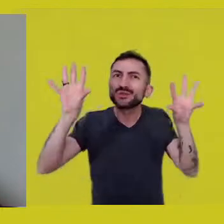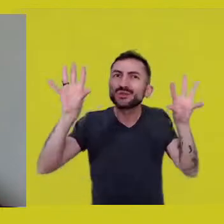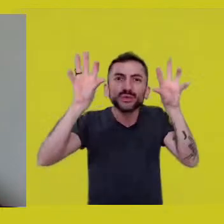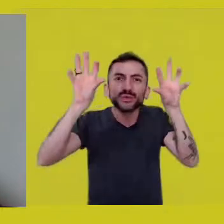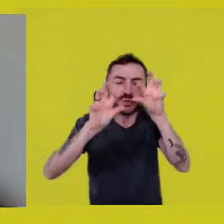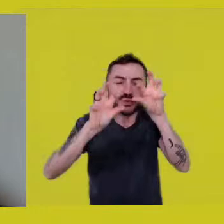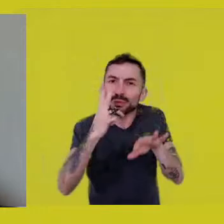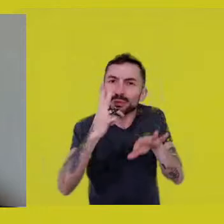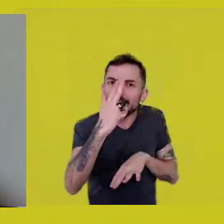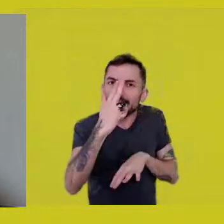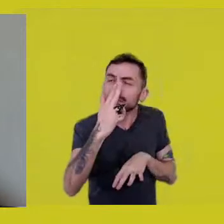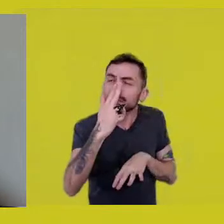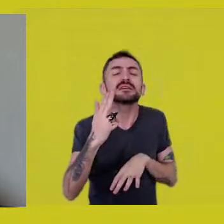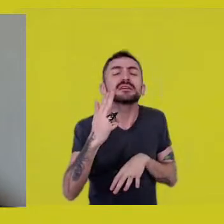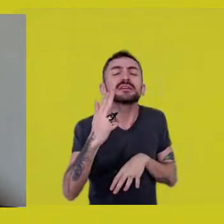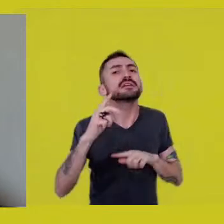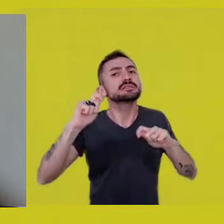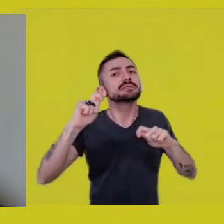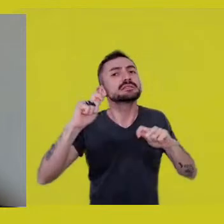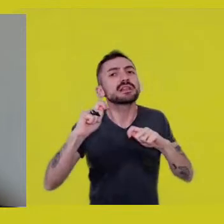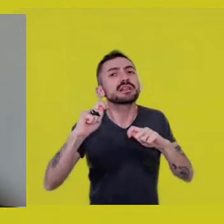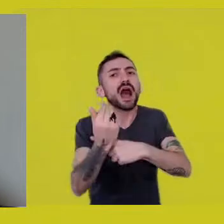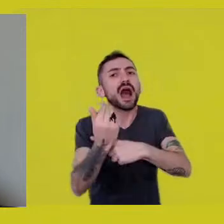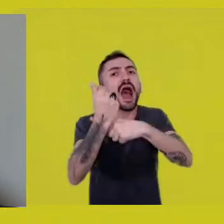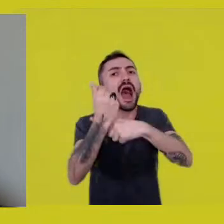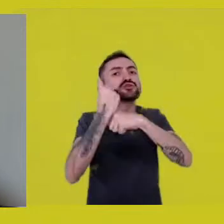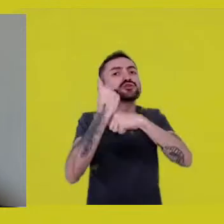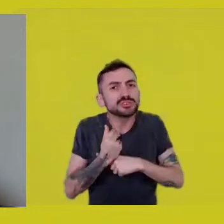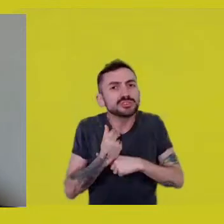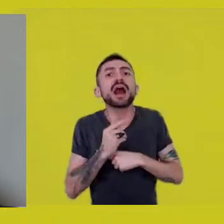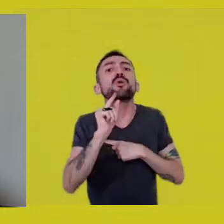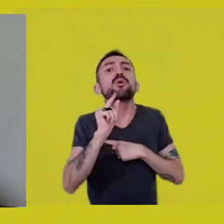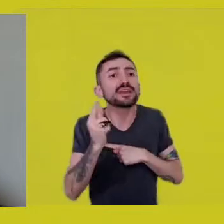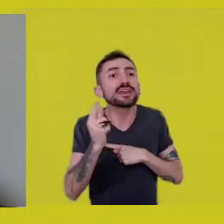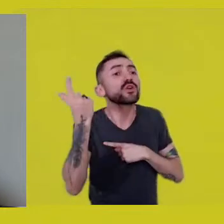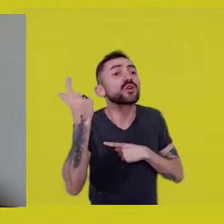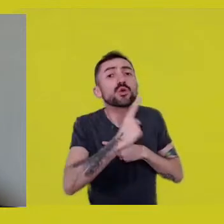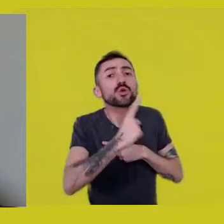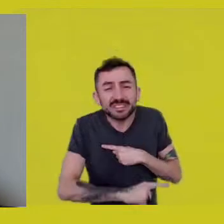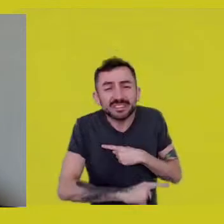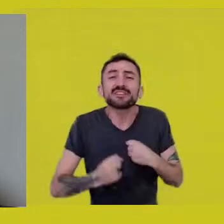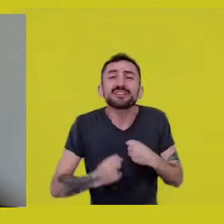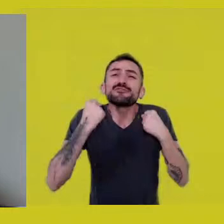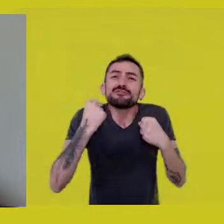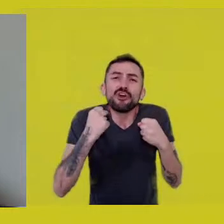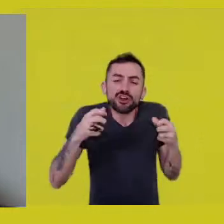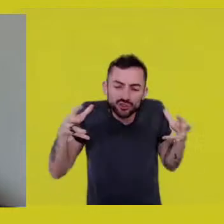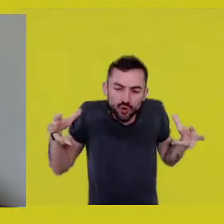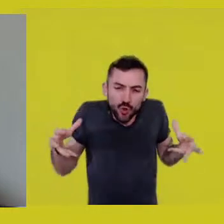the ultimate key to open transmissions for intense coexistence with the magic?